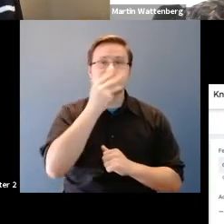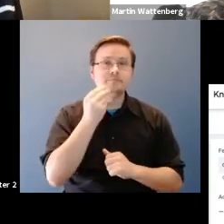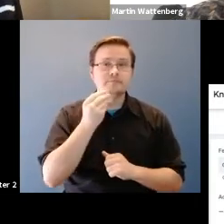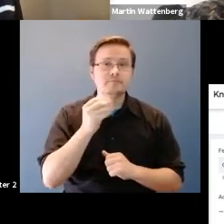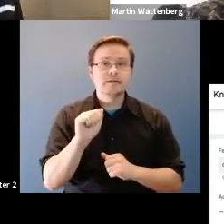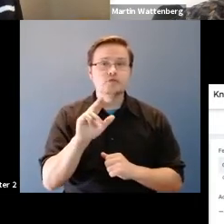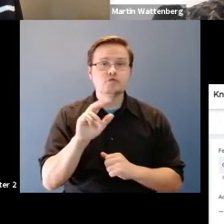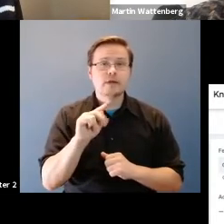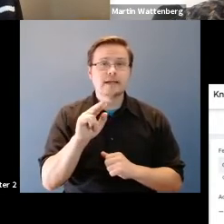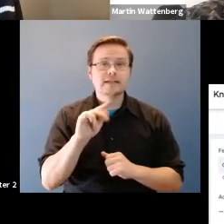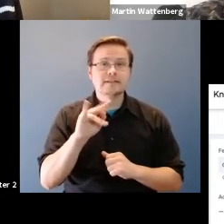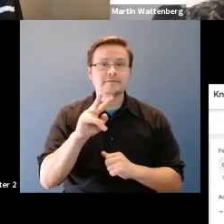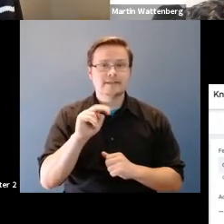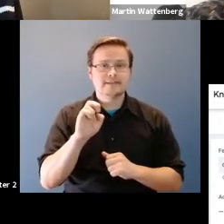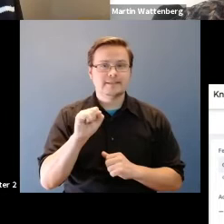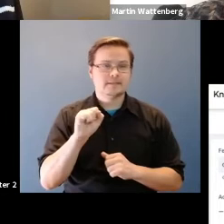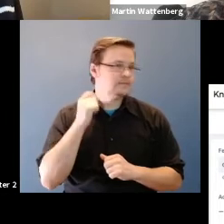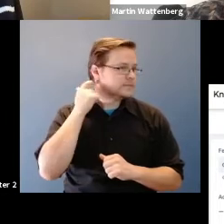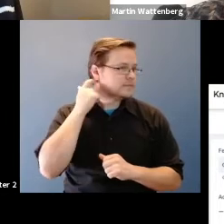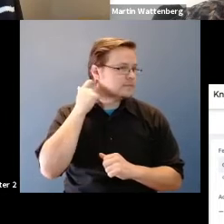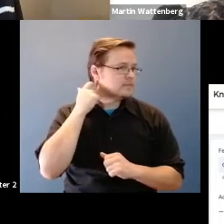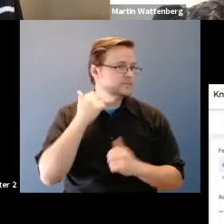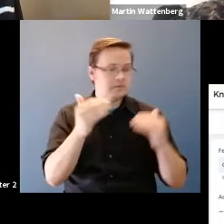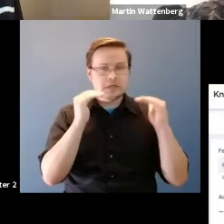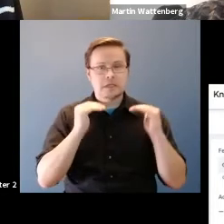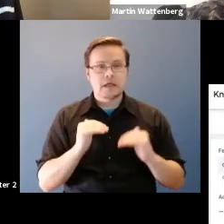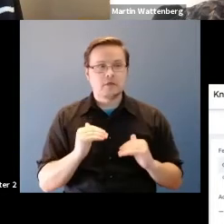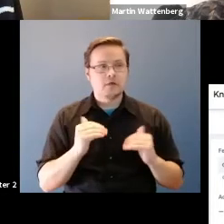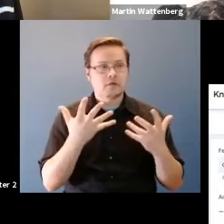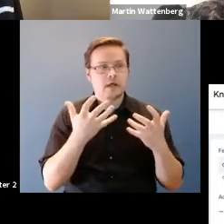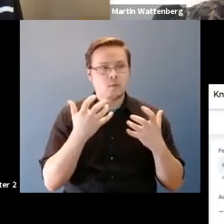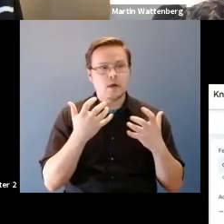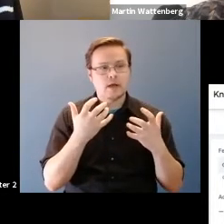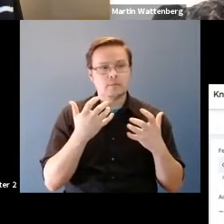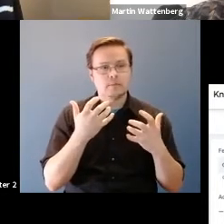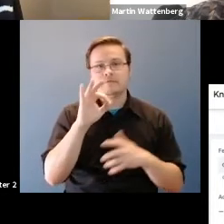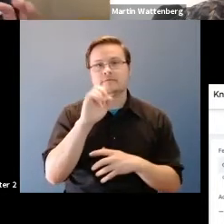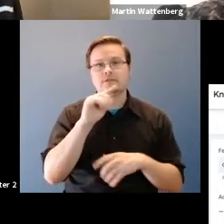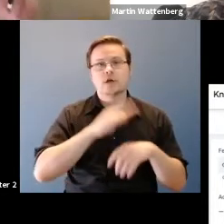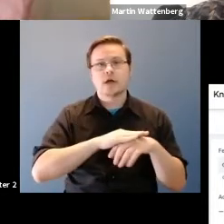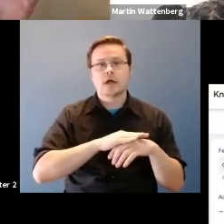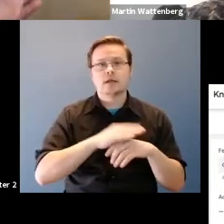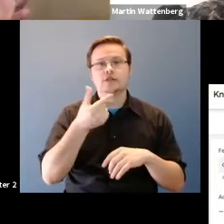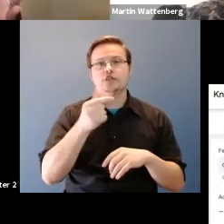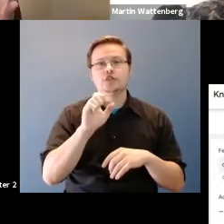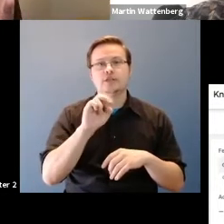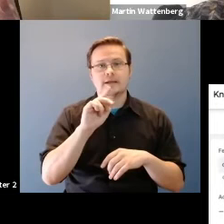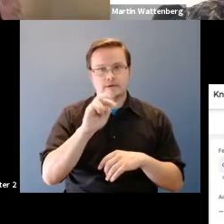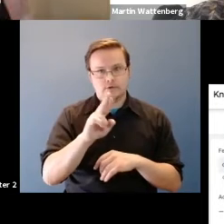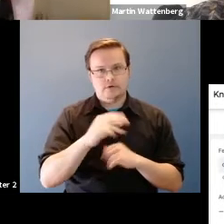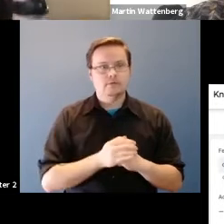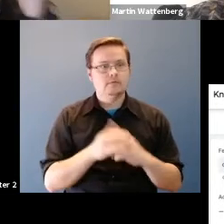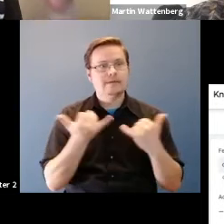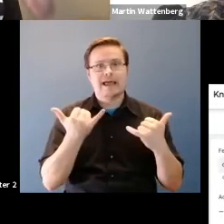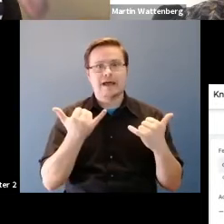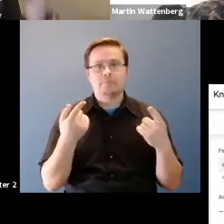Fernanda Viegas: And another feature, I want to be the feature on gender and now all of a sudden, I have this matrix.